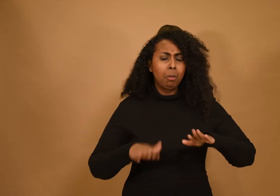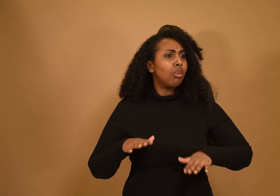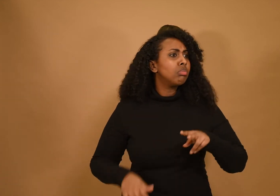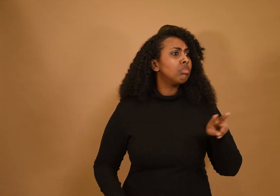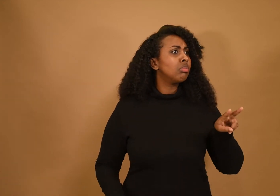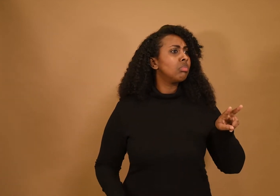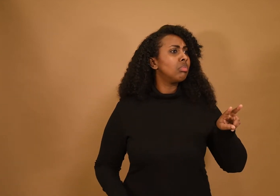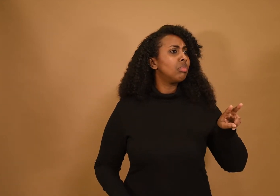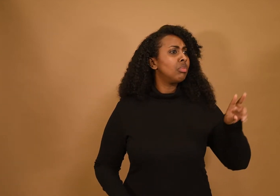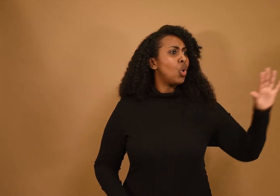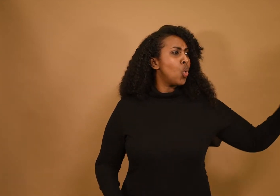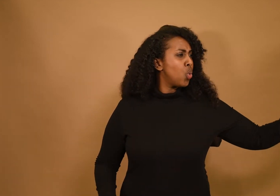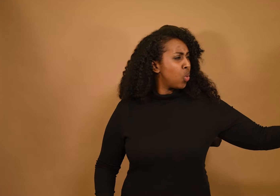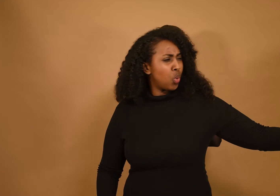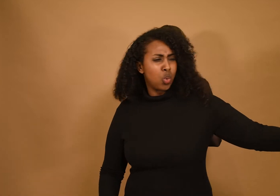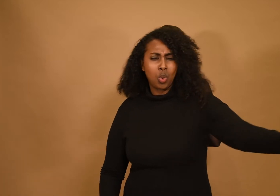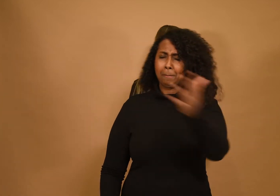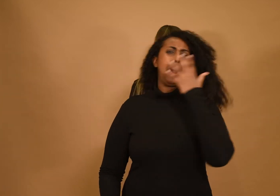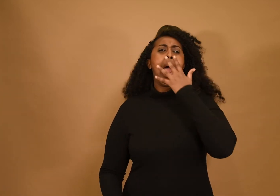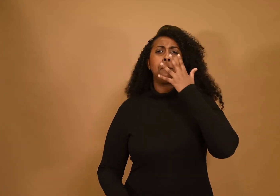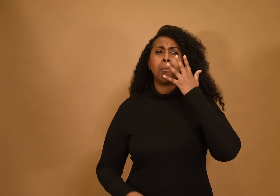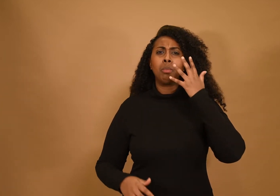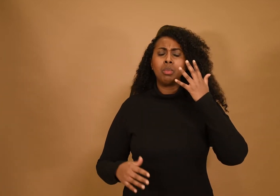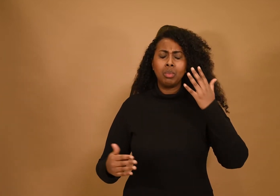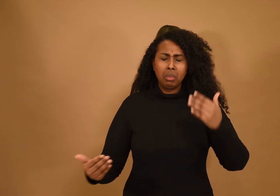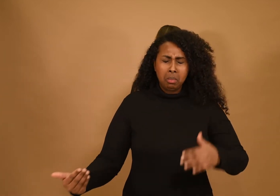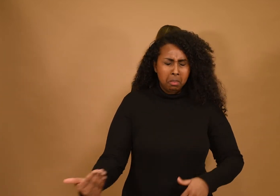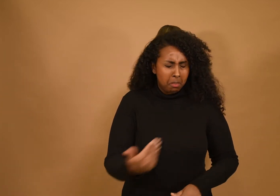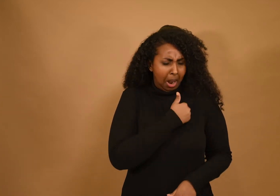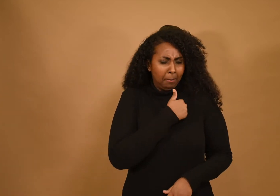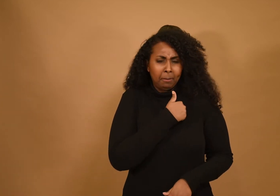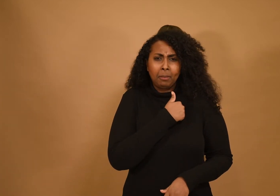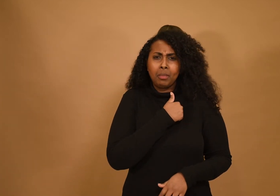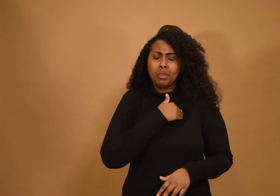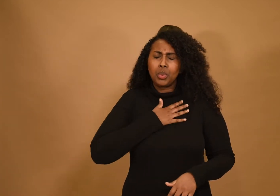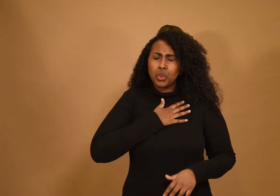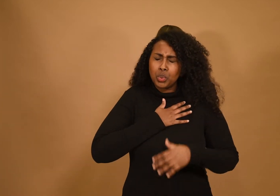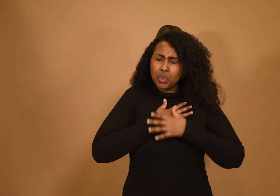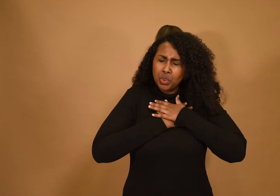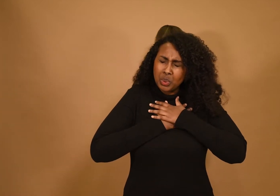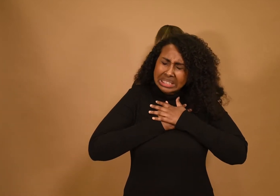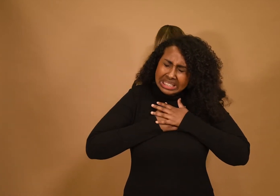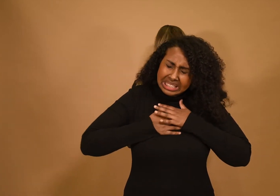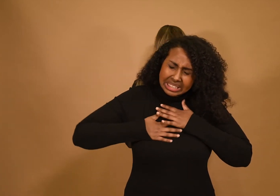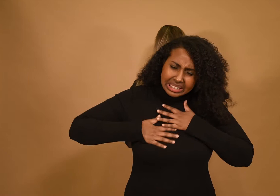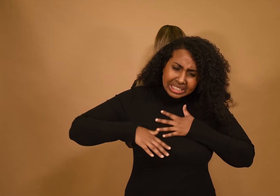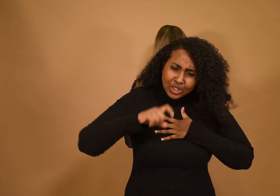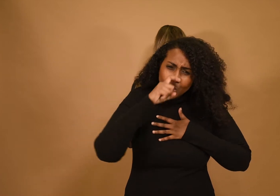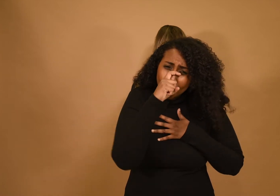I feel footsteps and I look up. A strong wind touches me.